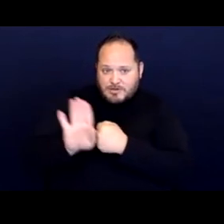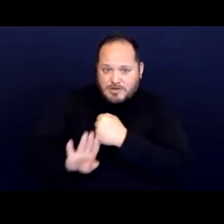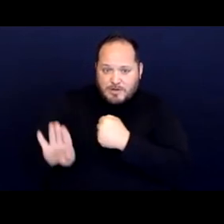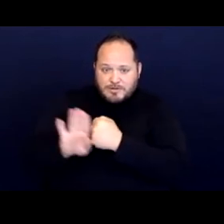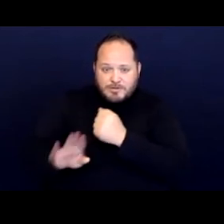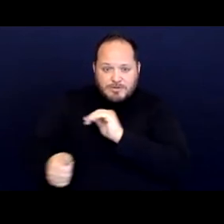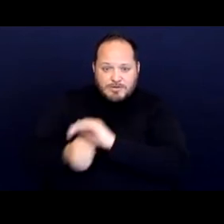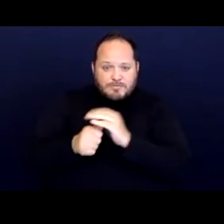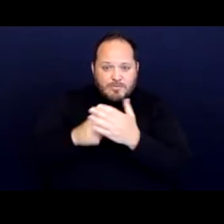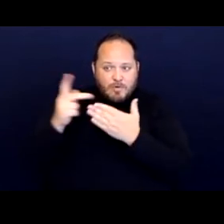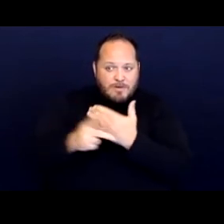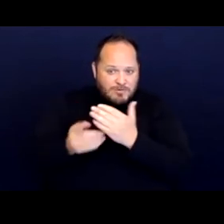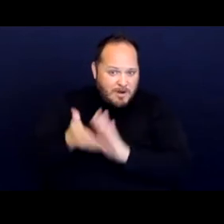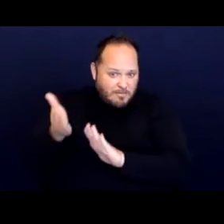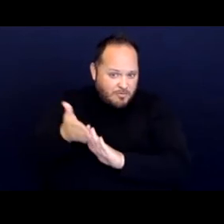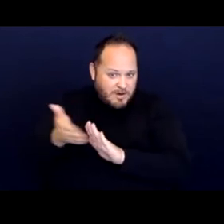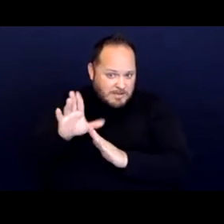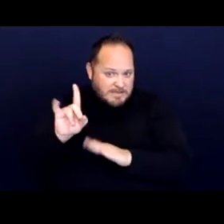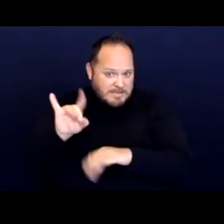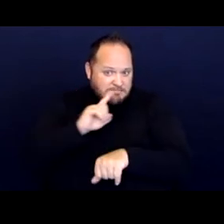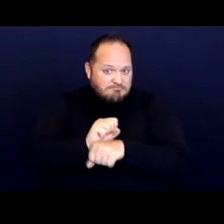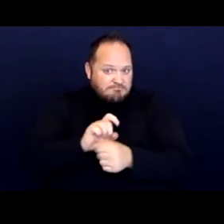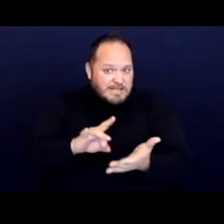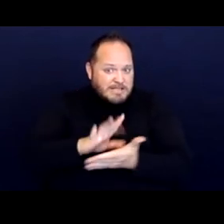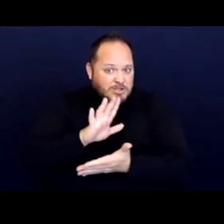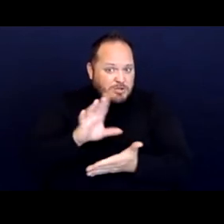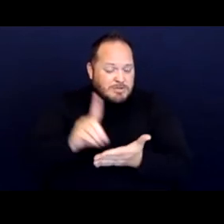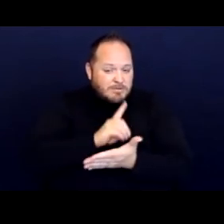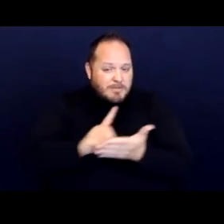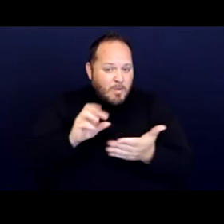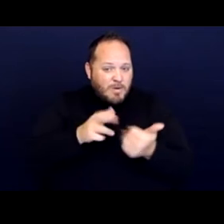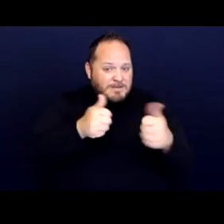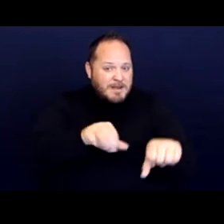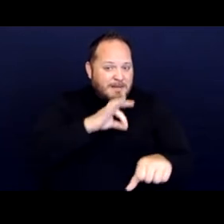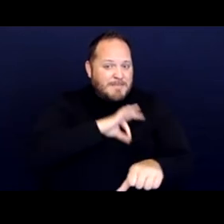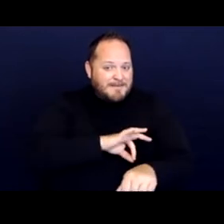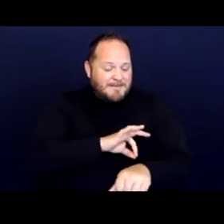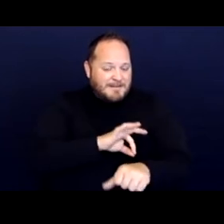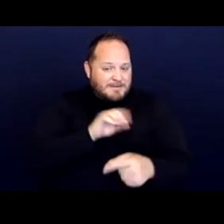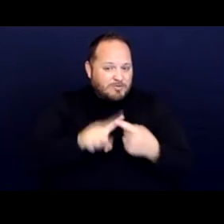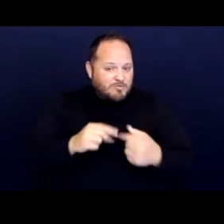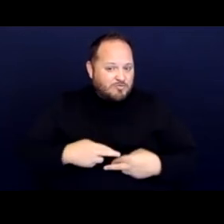were operated excluded discriminated or denied benefits to residents with disabilities